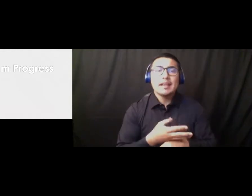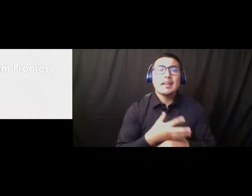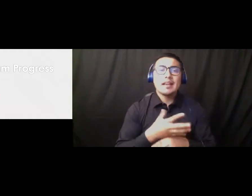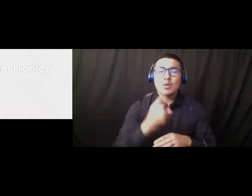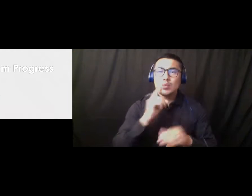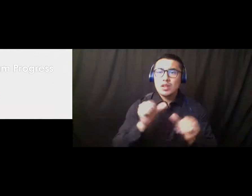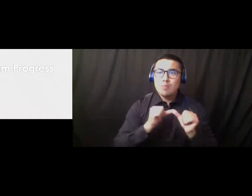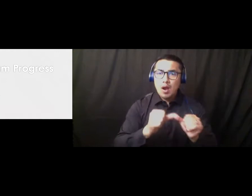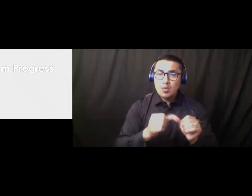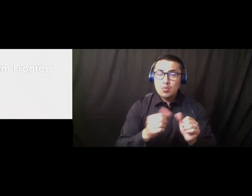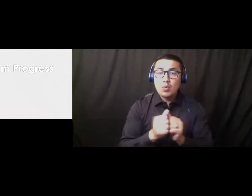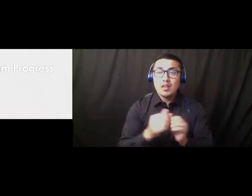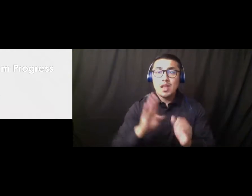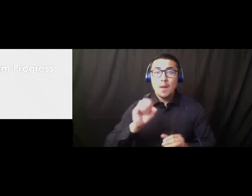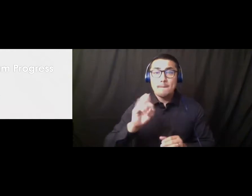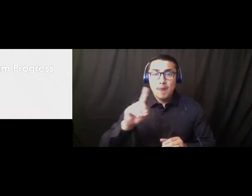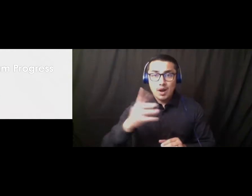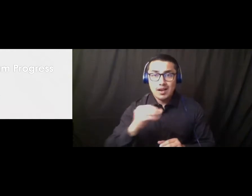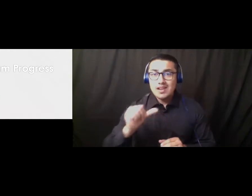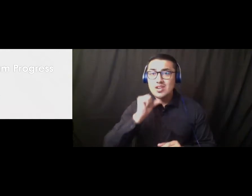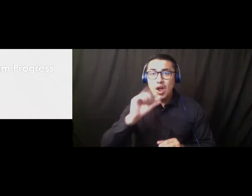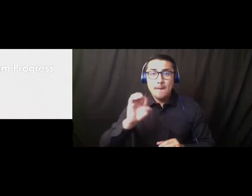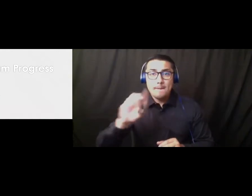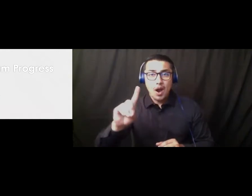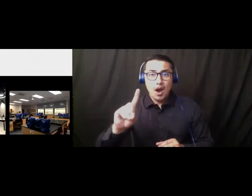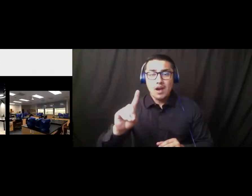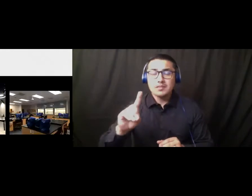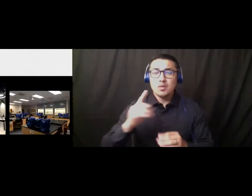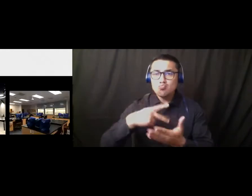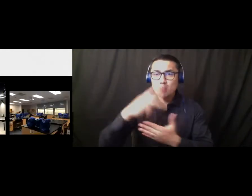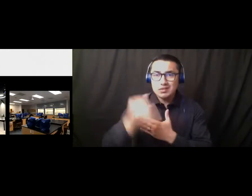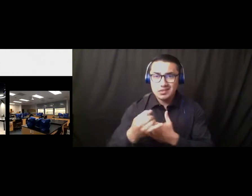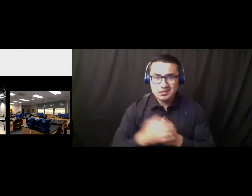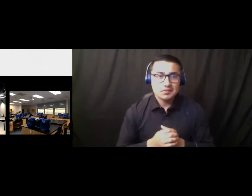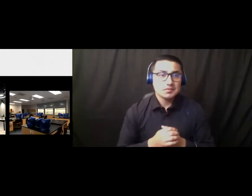Bond and Non-Bond funded projects.